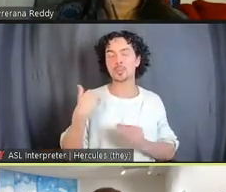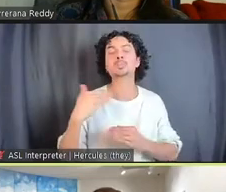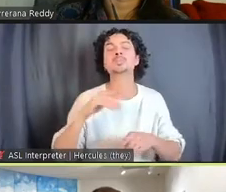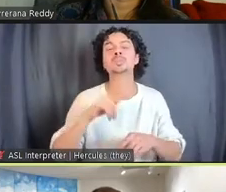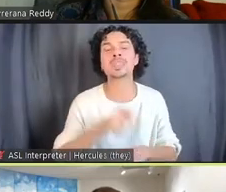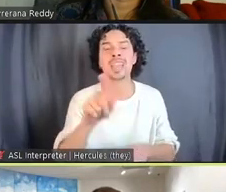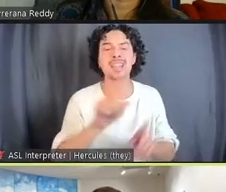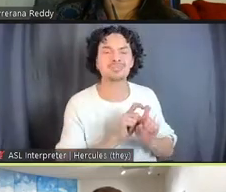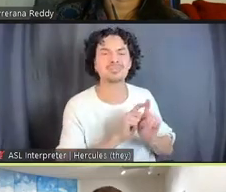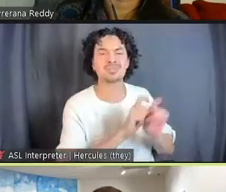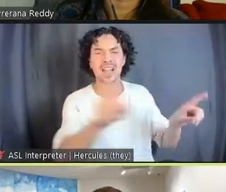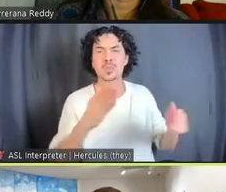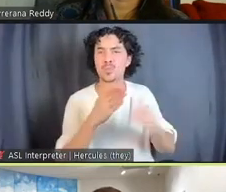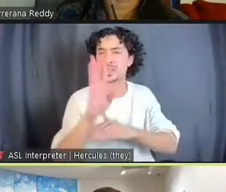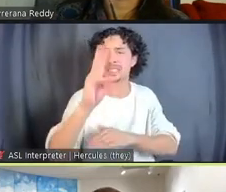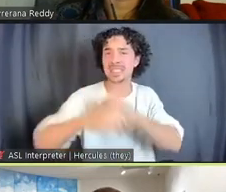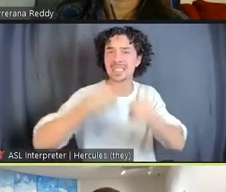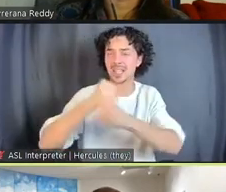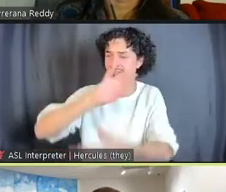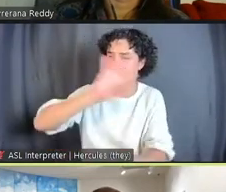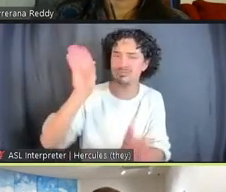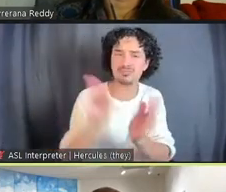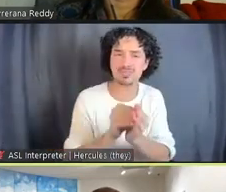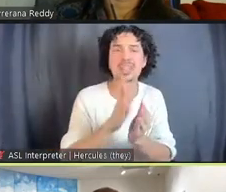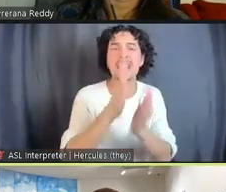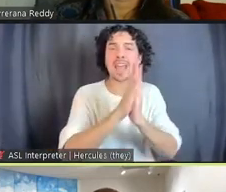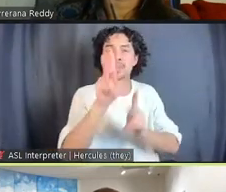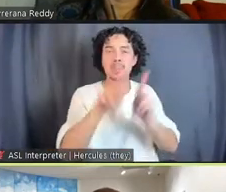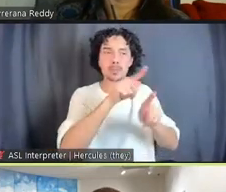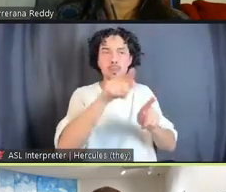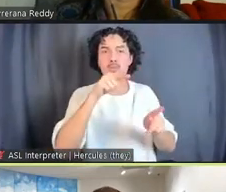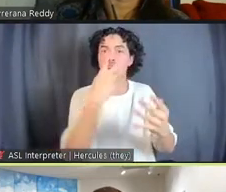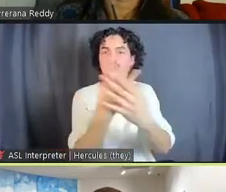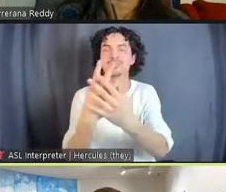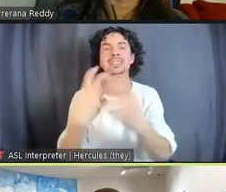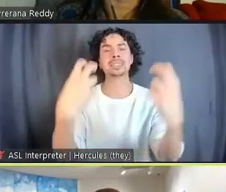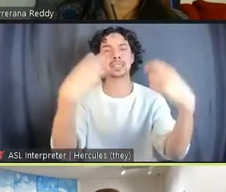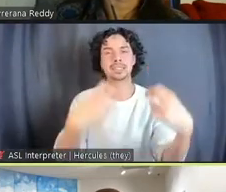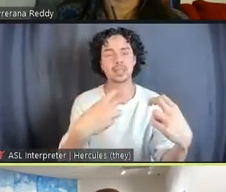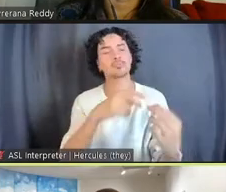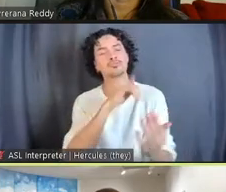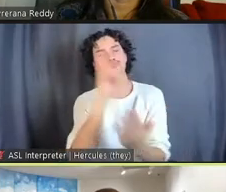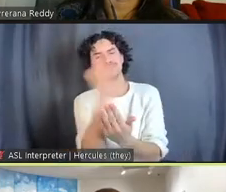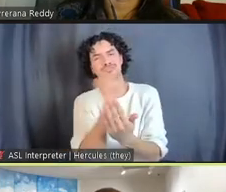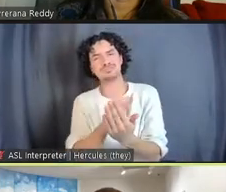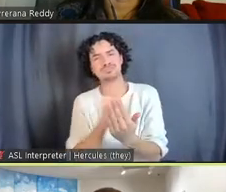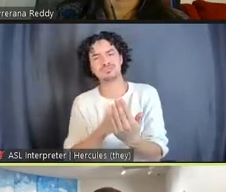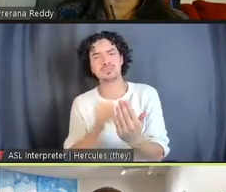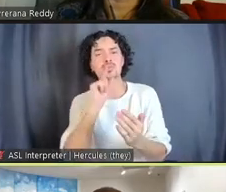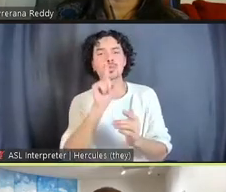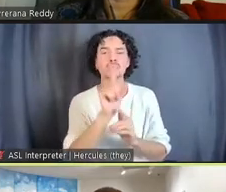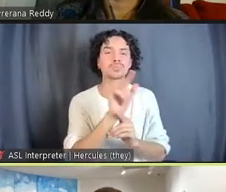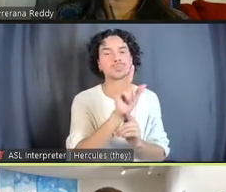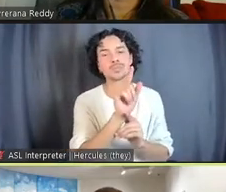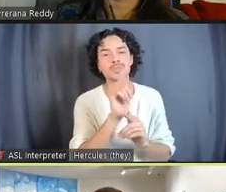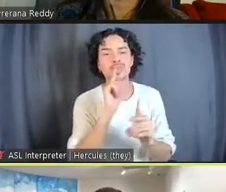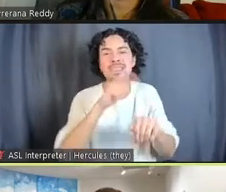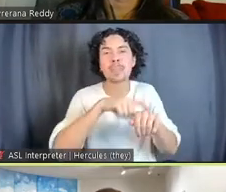incarcerated people to sit for him for 20 minutes and he does these incredible sketches. And right now, he's up to 700 images.